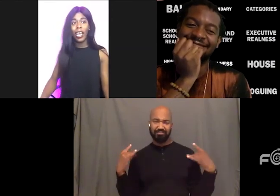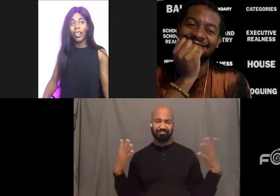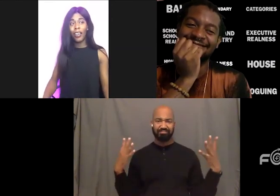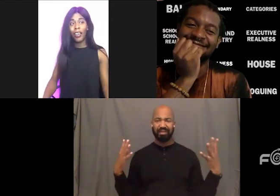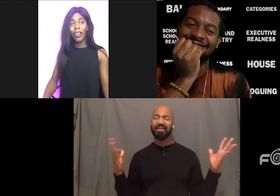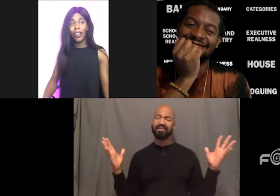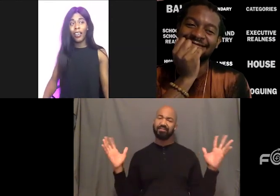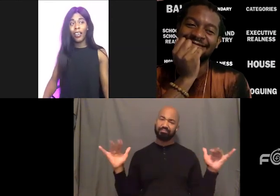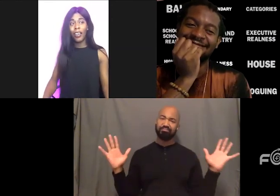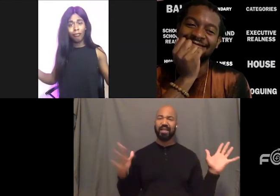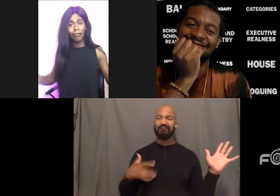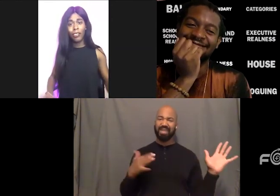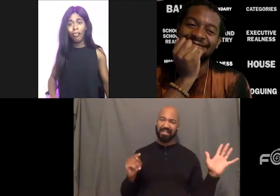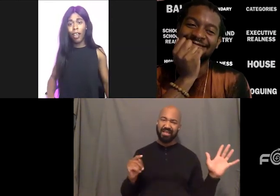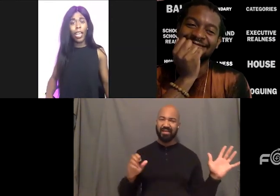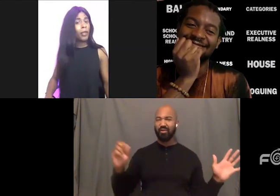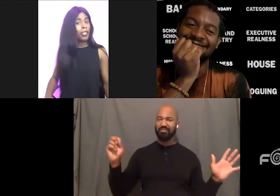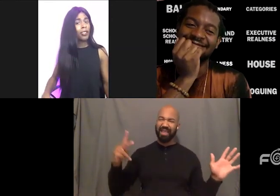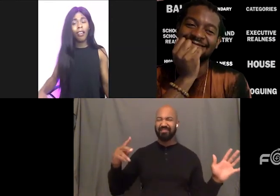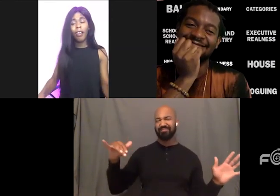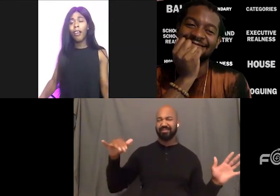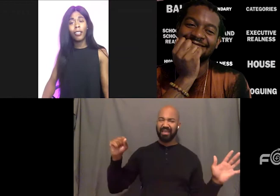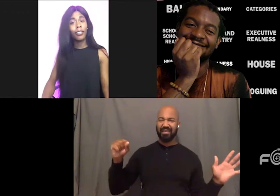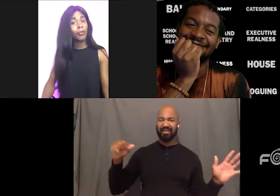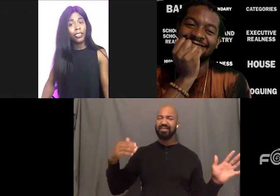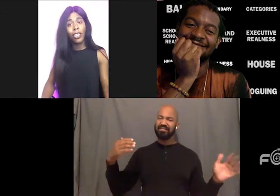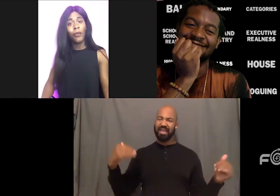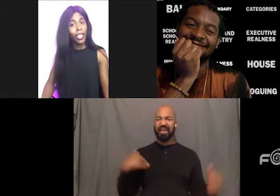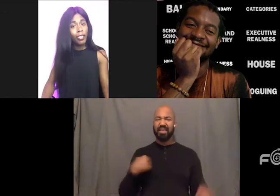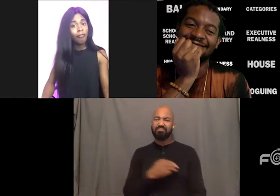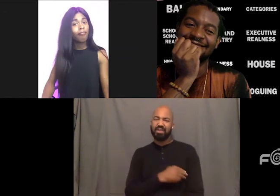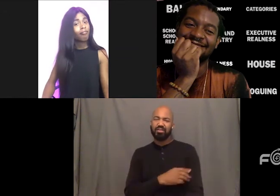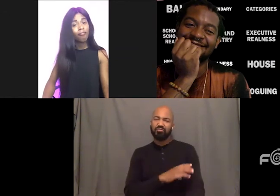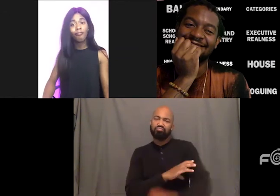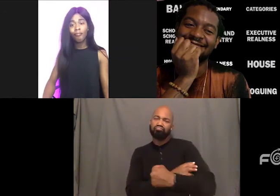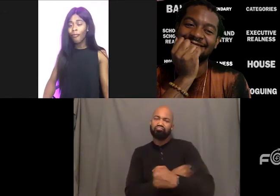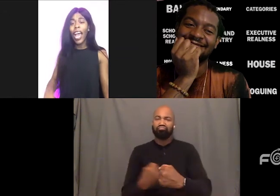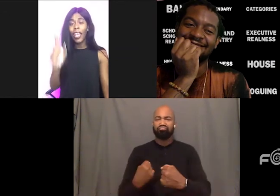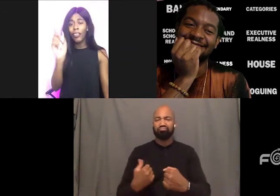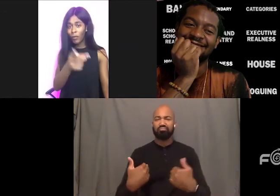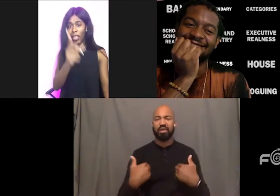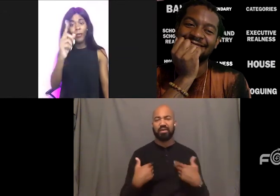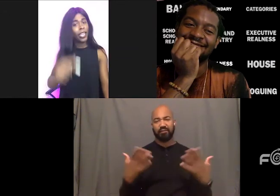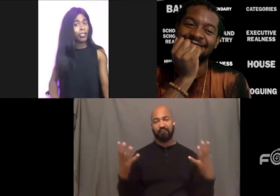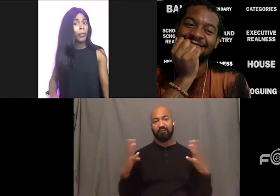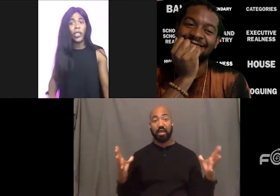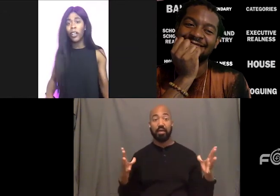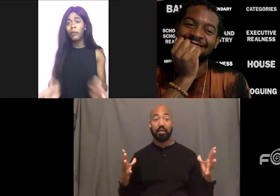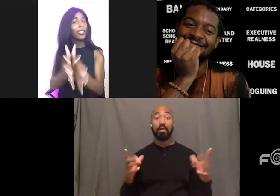Yeah. You know I got muscular arms but you know what? I used to play basketball.